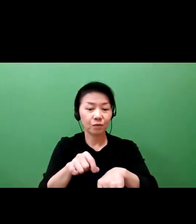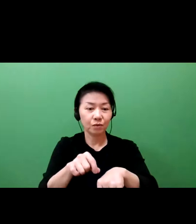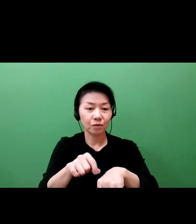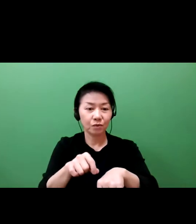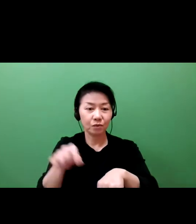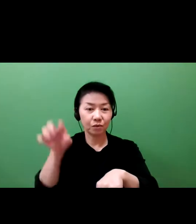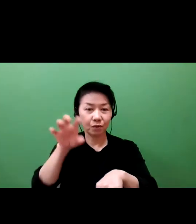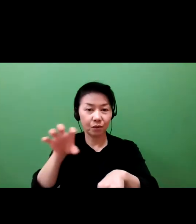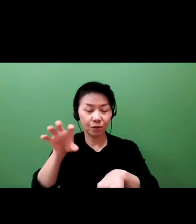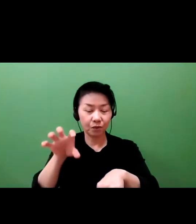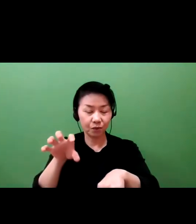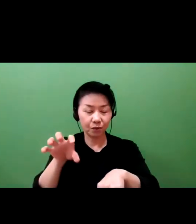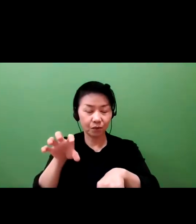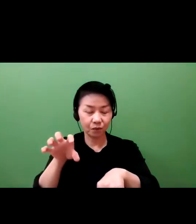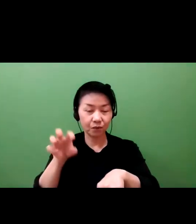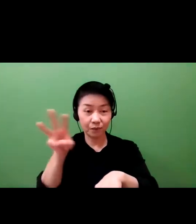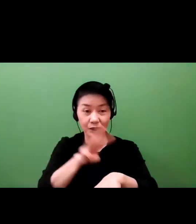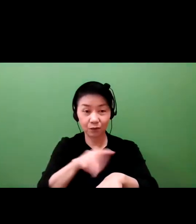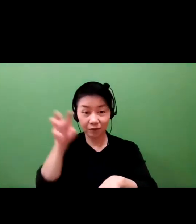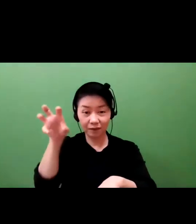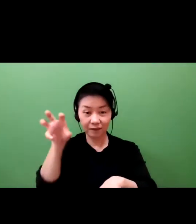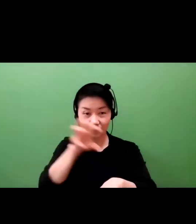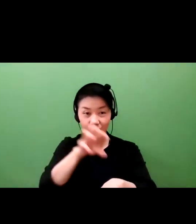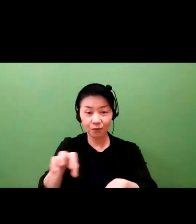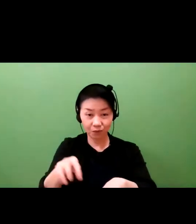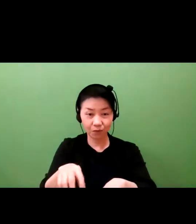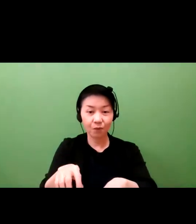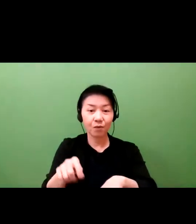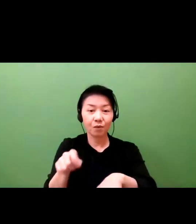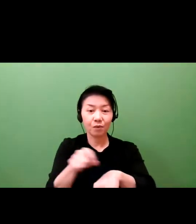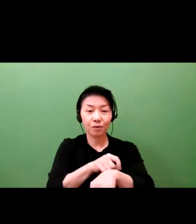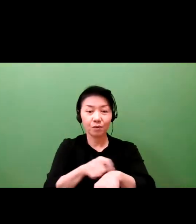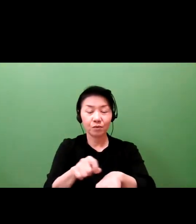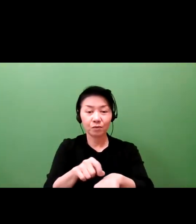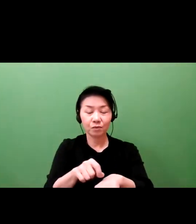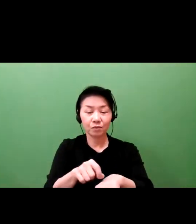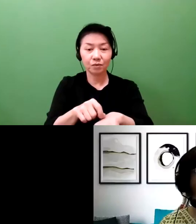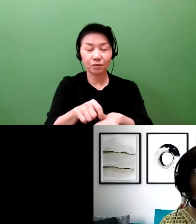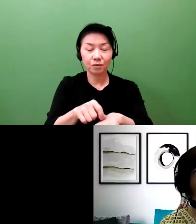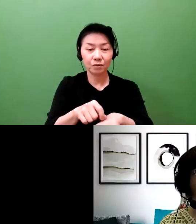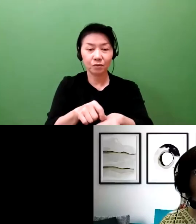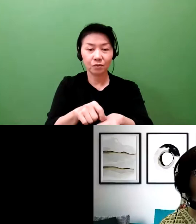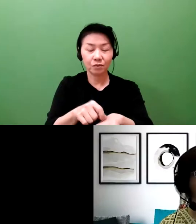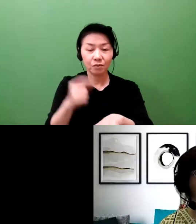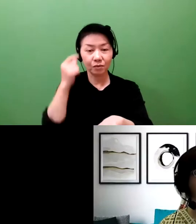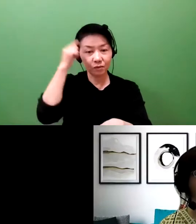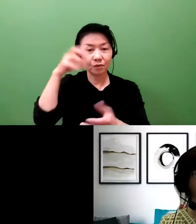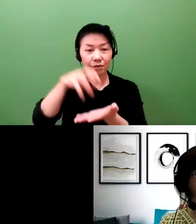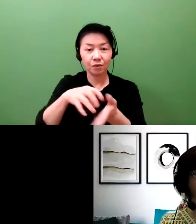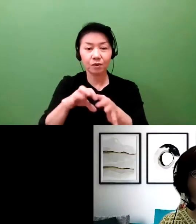seen smaller enterprises navigate or overcome the legal and cultural differences